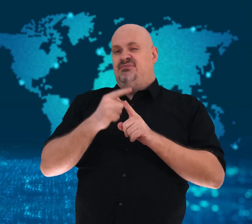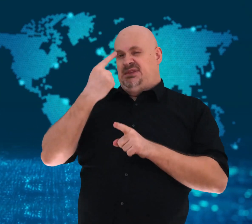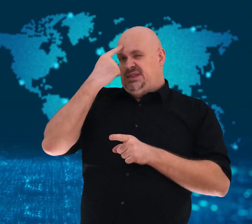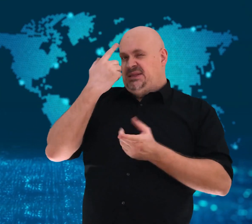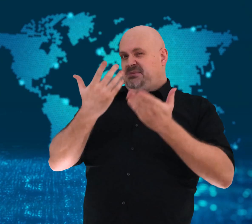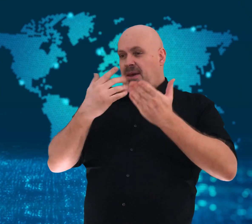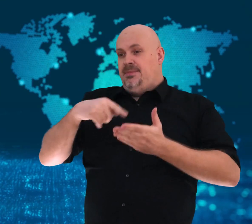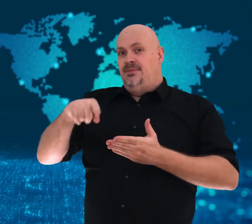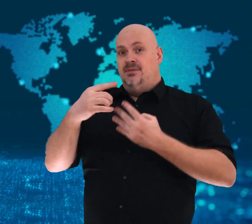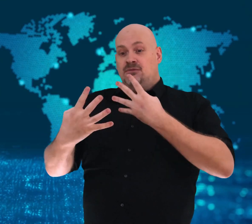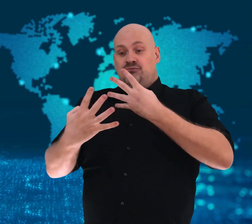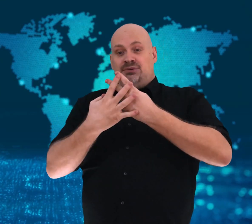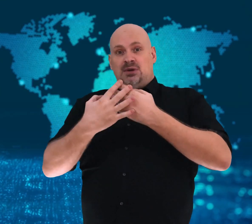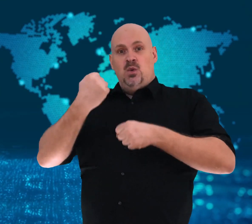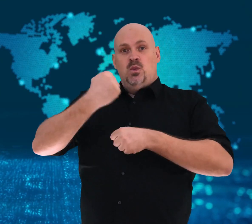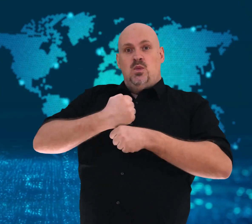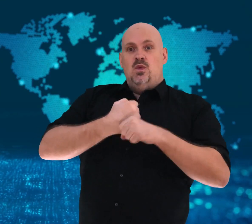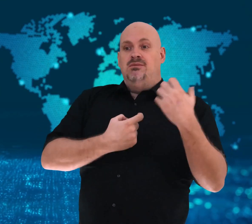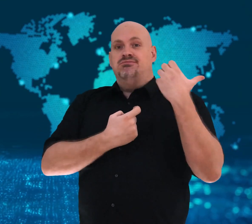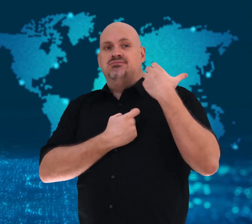free prisoners.